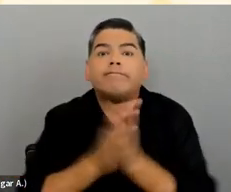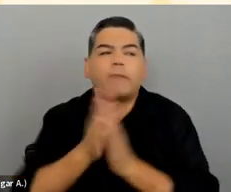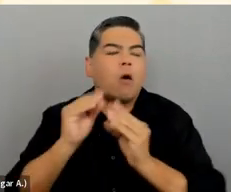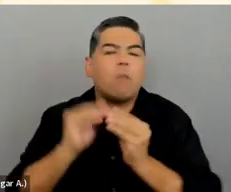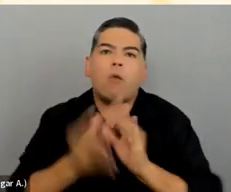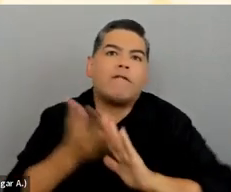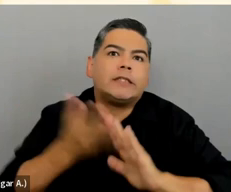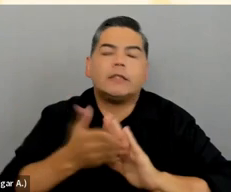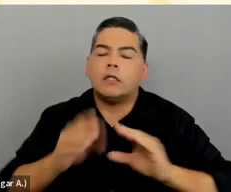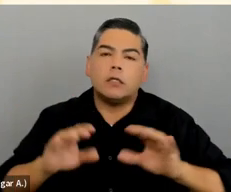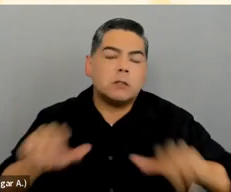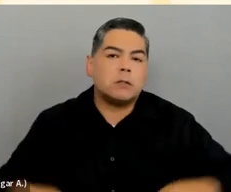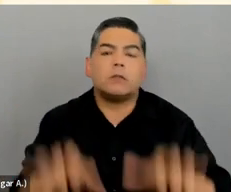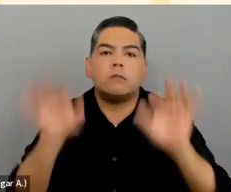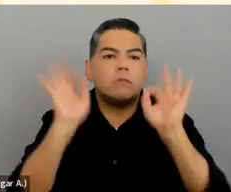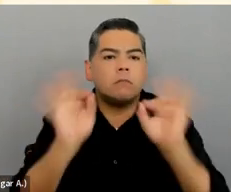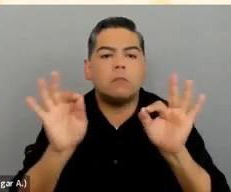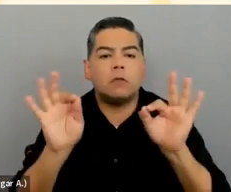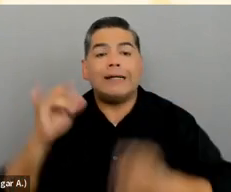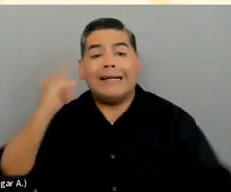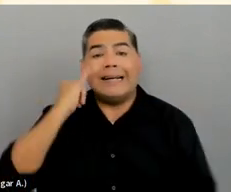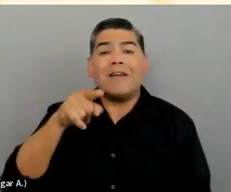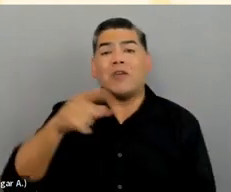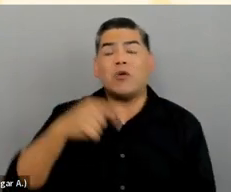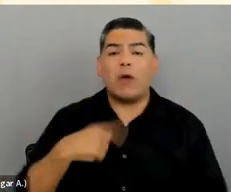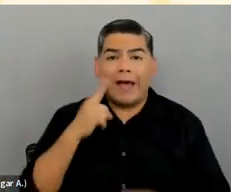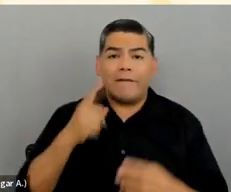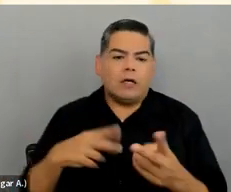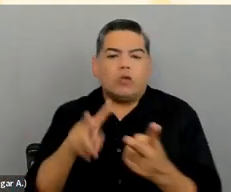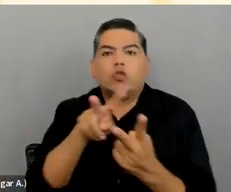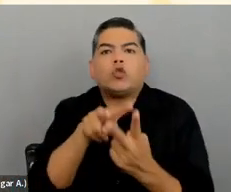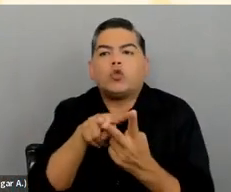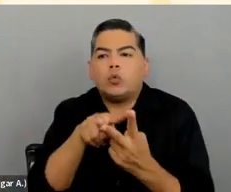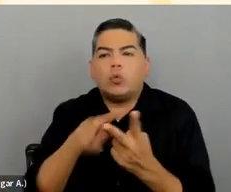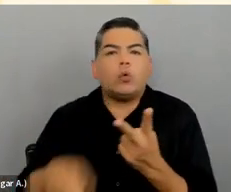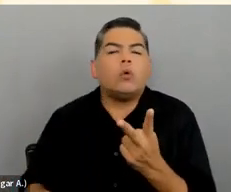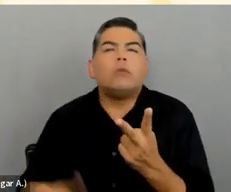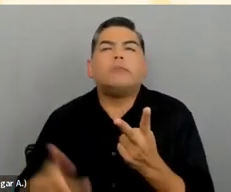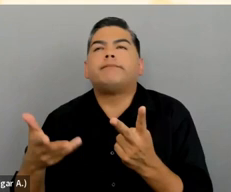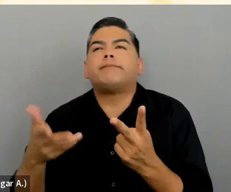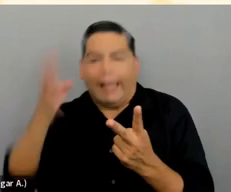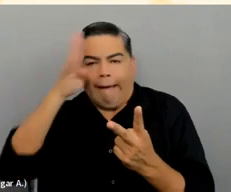Say you're presented with two pieces of text.